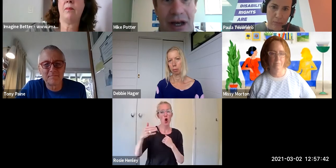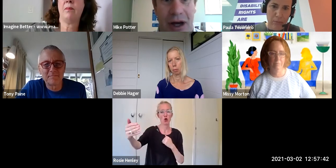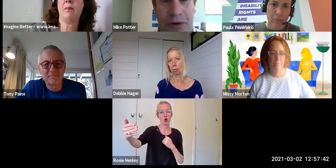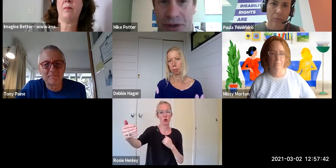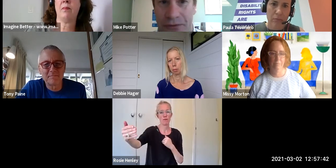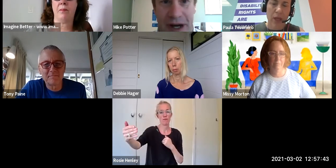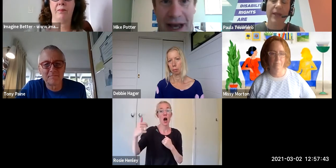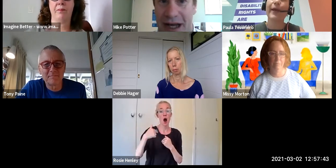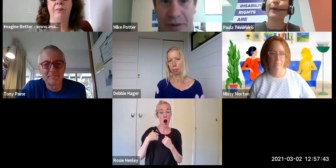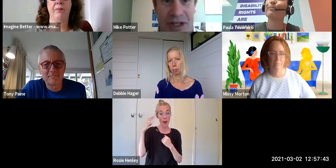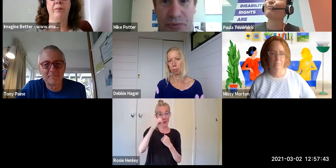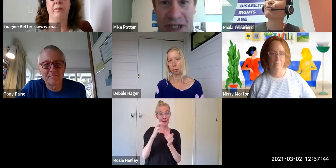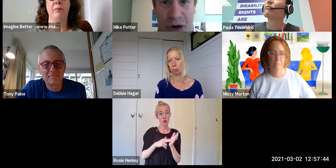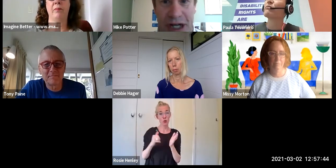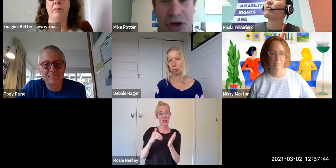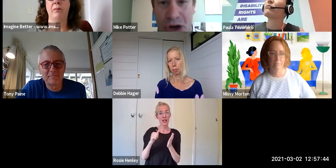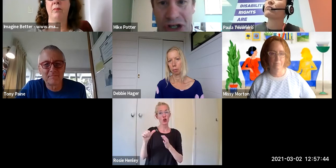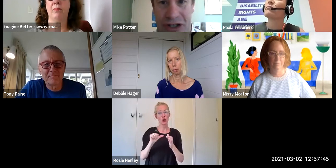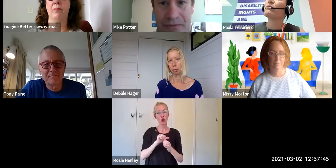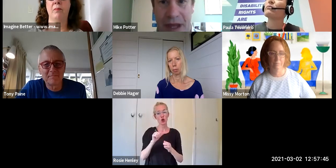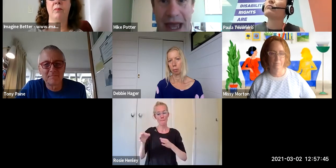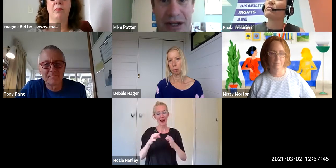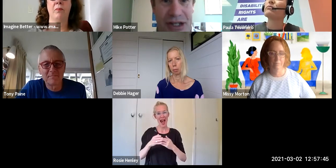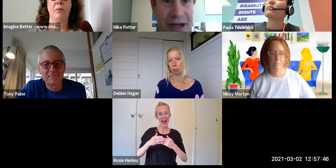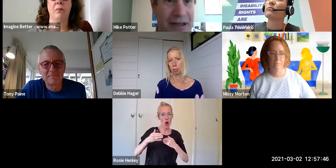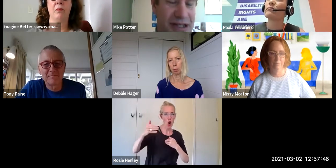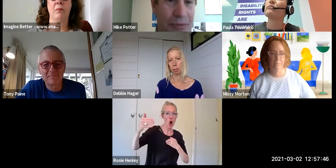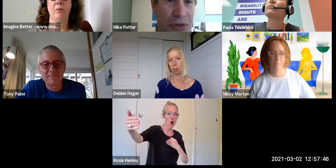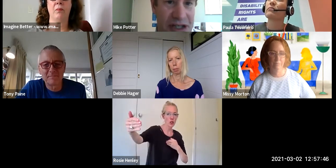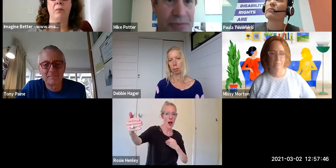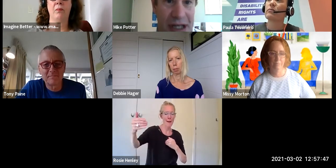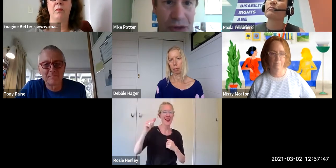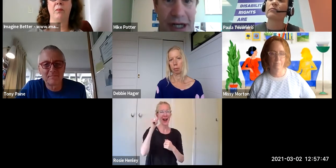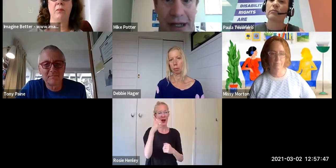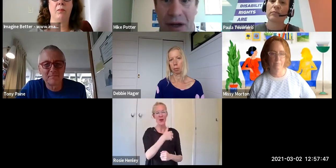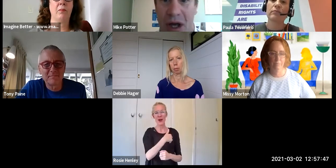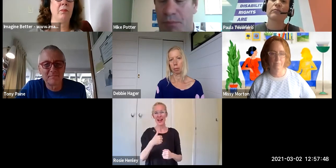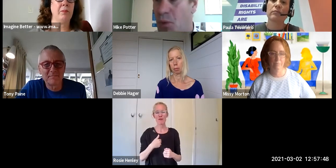So often our government is responding to urgent issues, the same with the disability community,